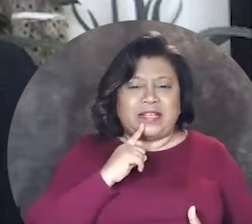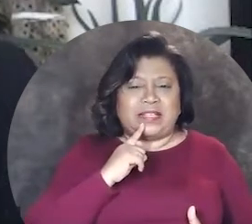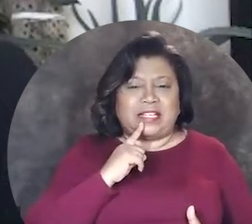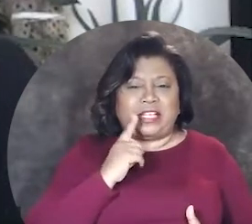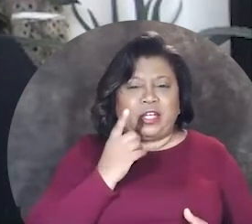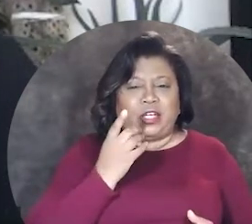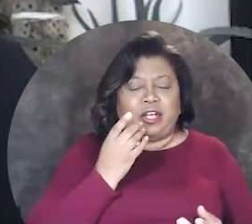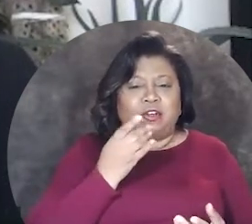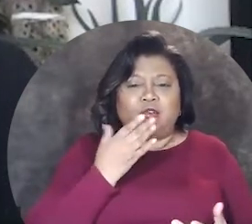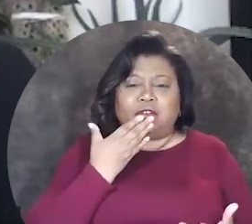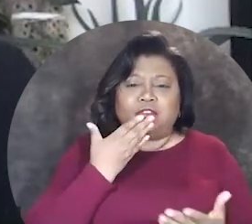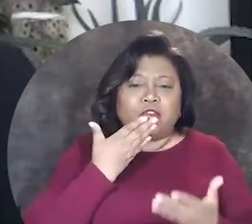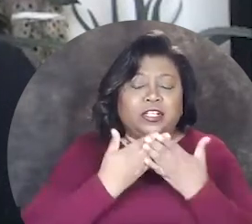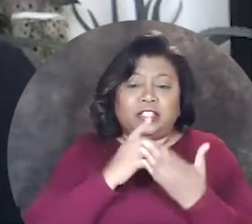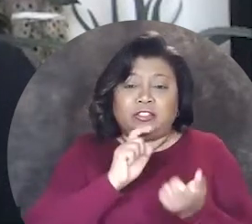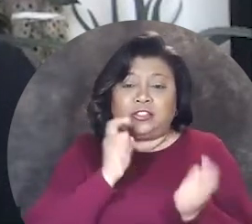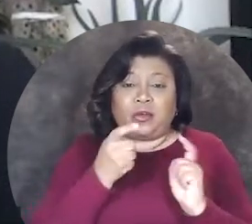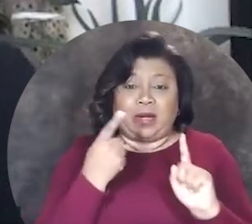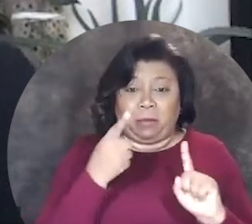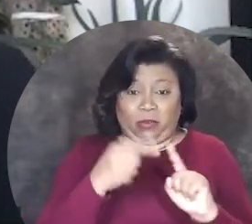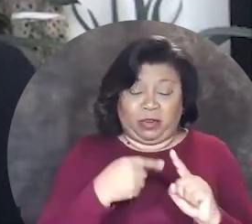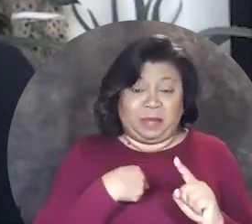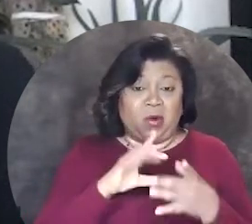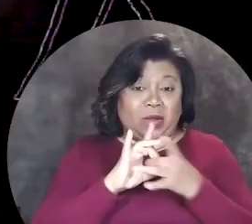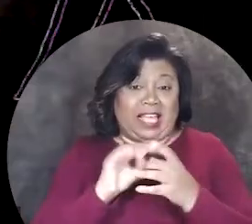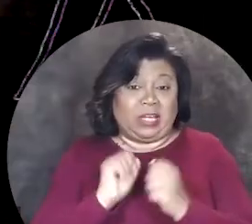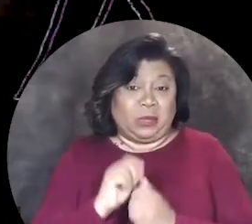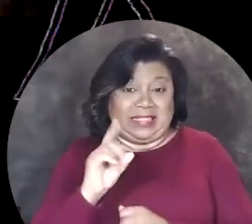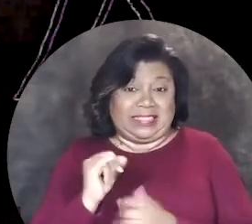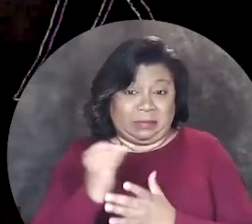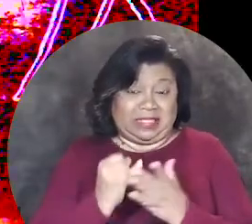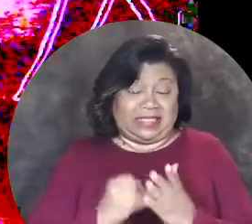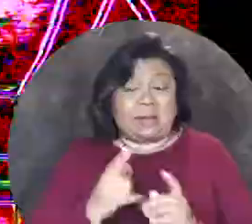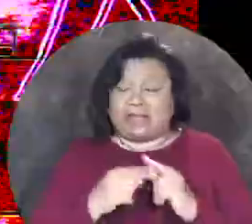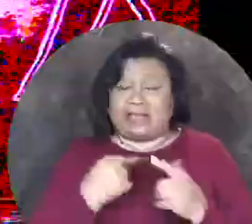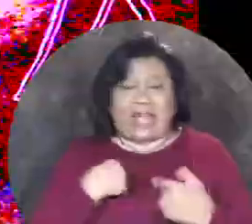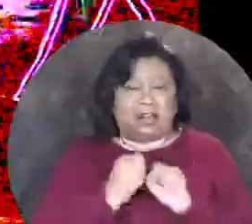a very unique turning point for me, in relation to disability aesthetics because